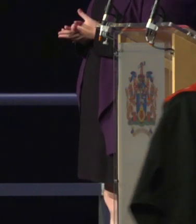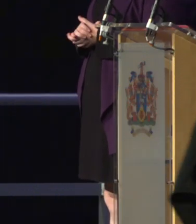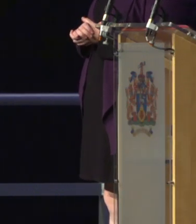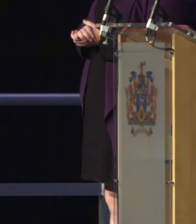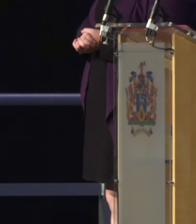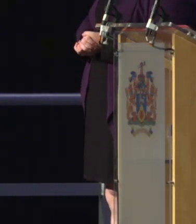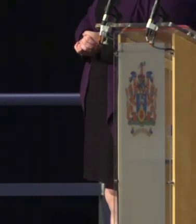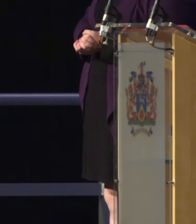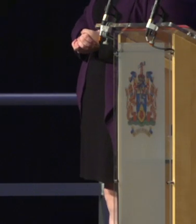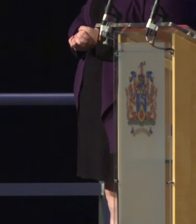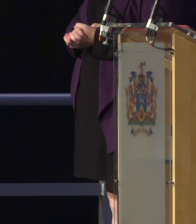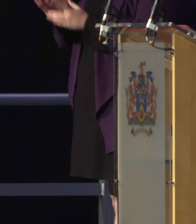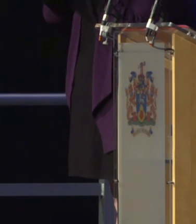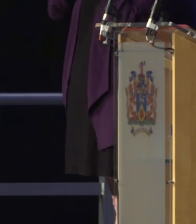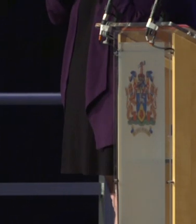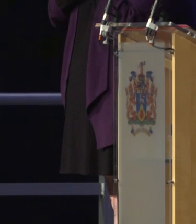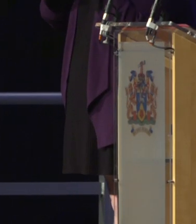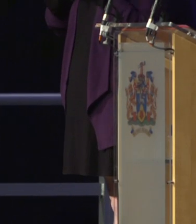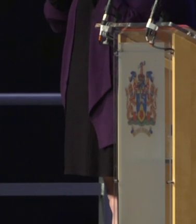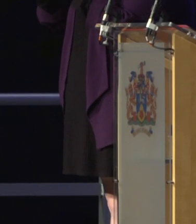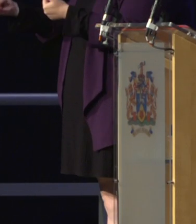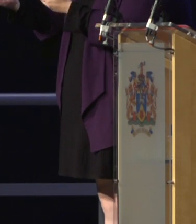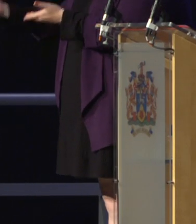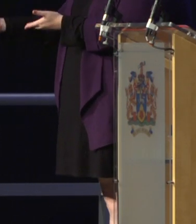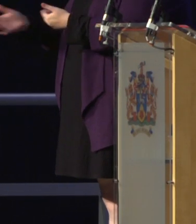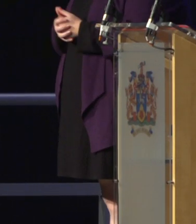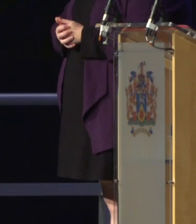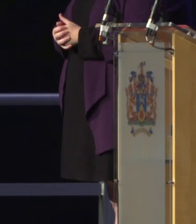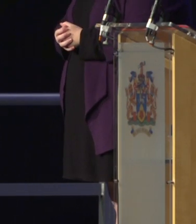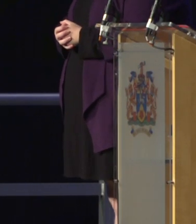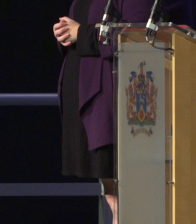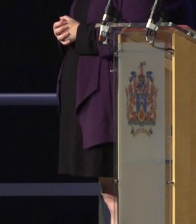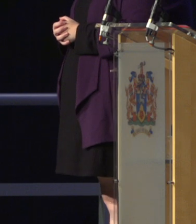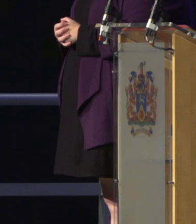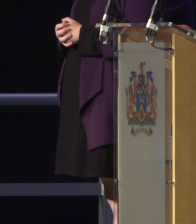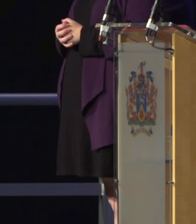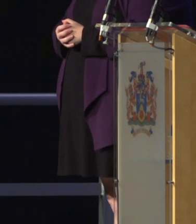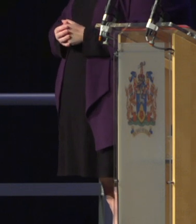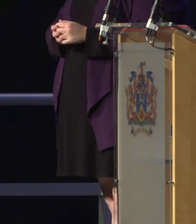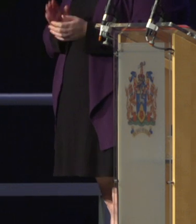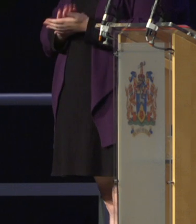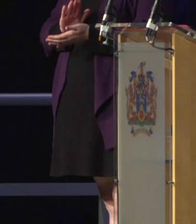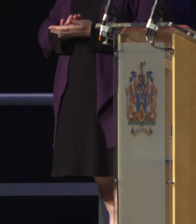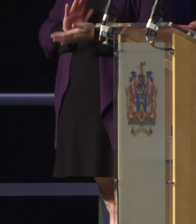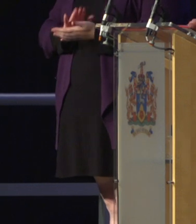With a University Prize